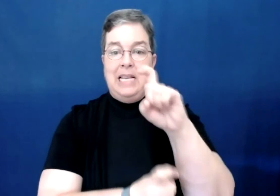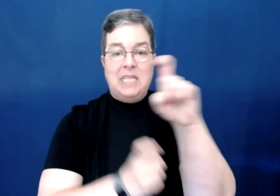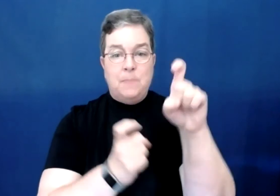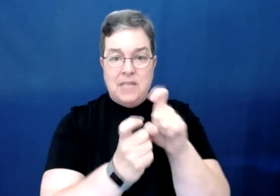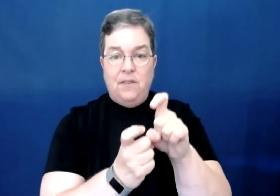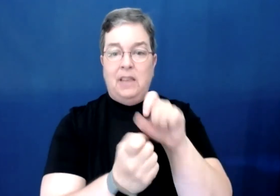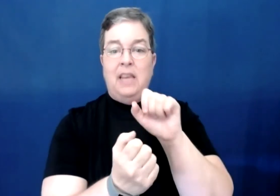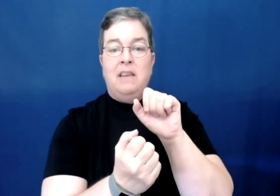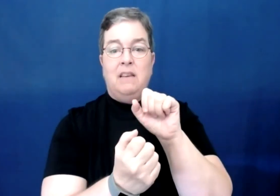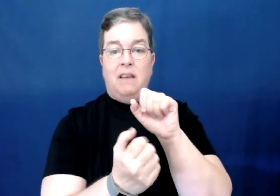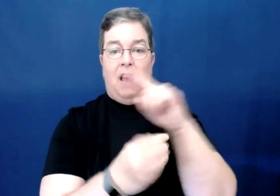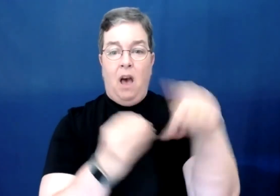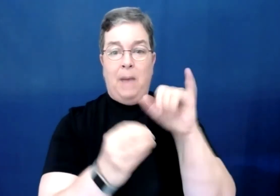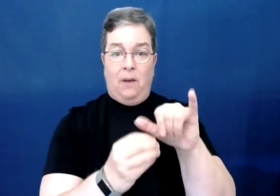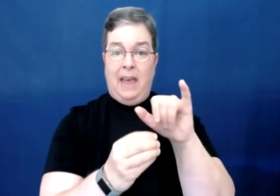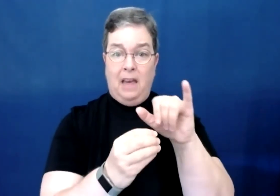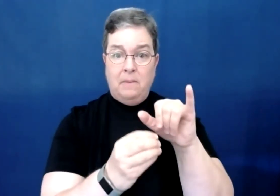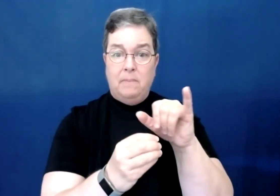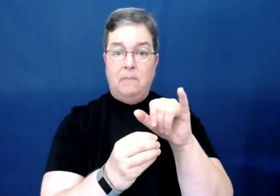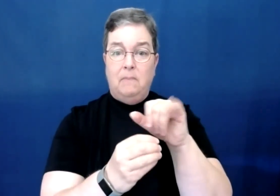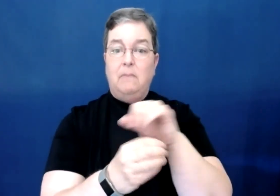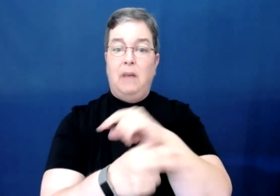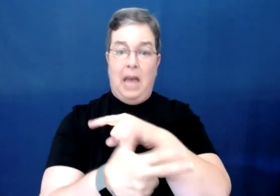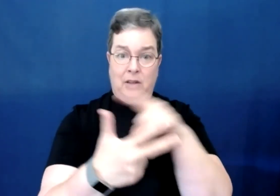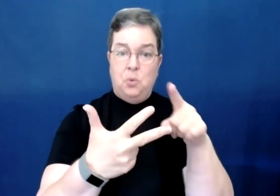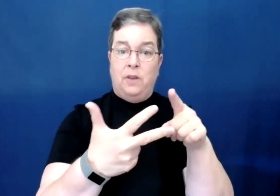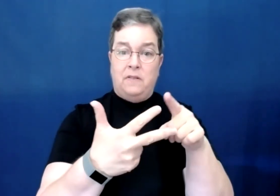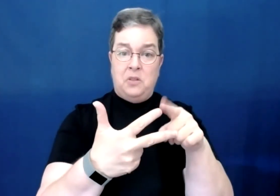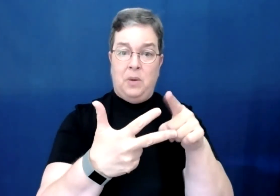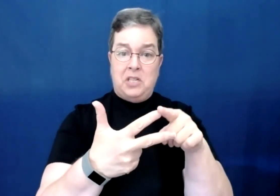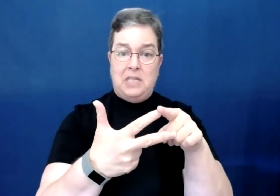specifically about that and two other situations.